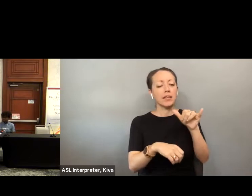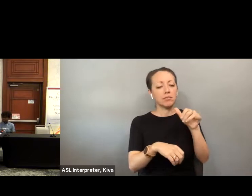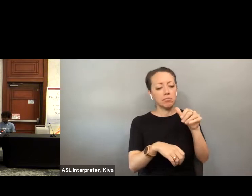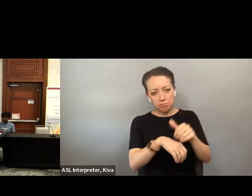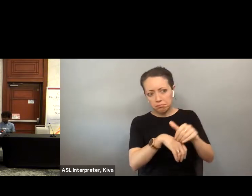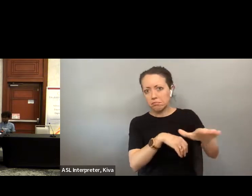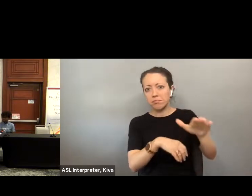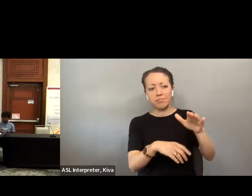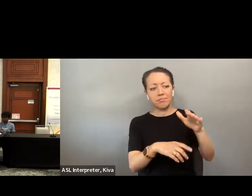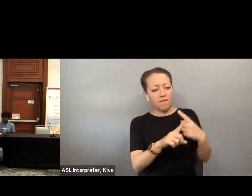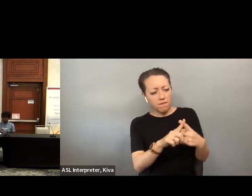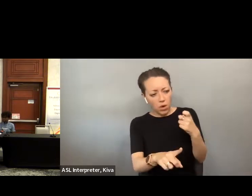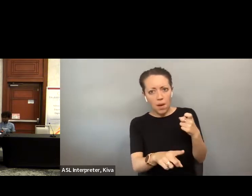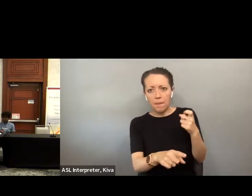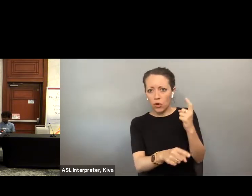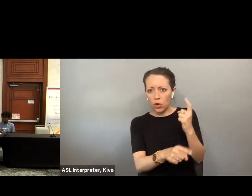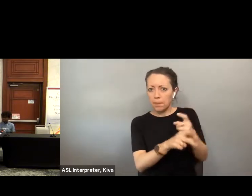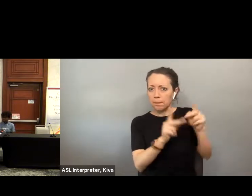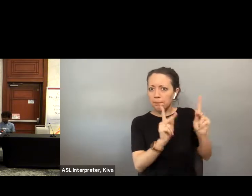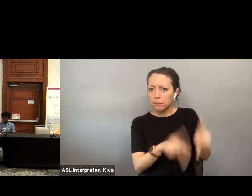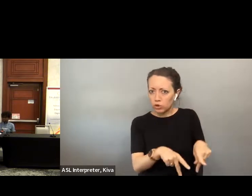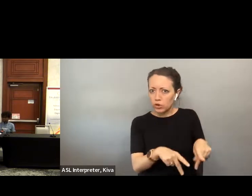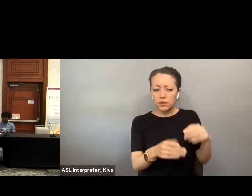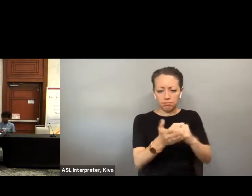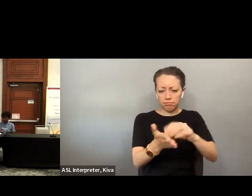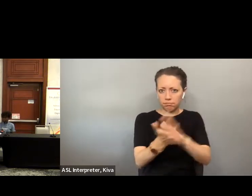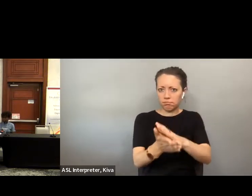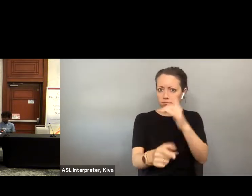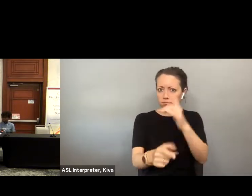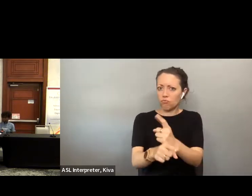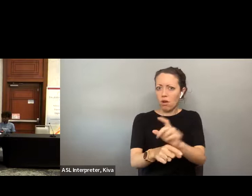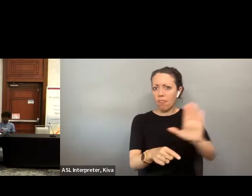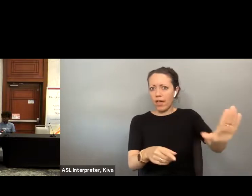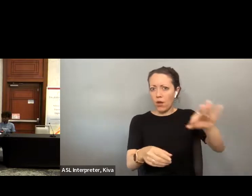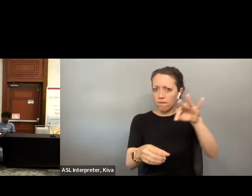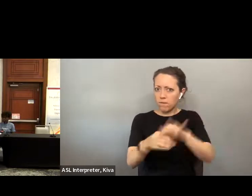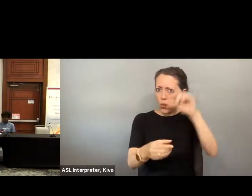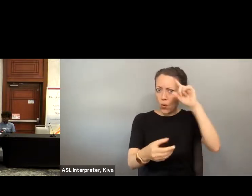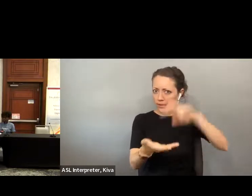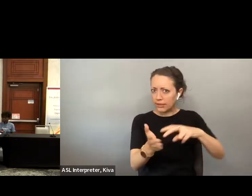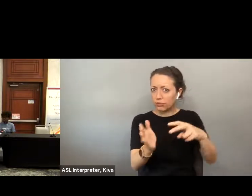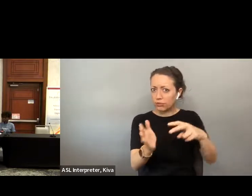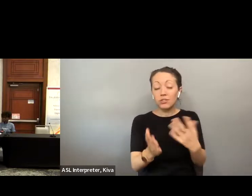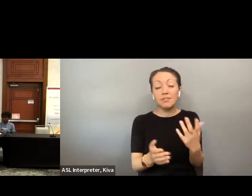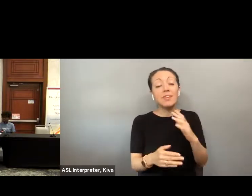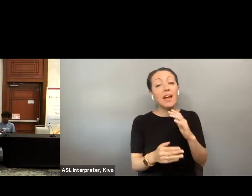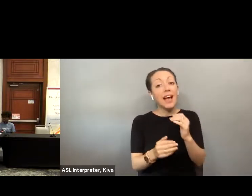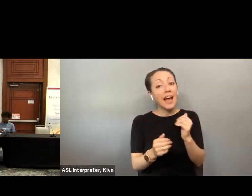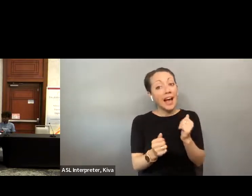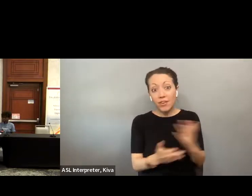we're going for ensuring that that ballot is, in fact, the recorded as the voter intended it. ensuring that that ballot is, in fact, recorded as a voter In this, coming from that actual voter under Florida. intended it and is coming from the actual voter. Under Florida law right